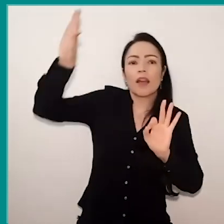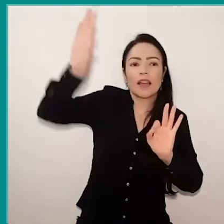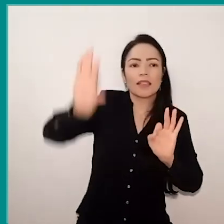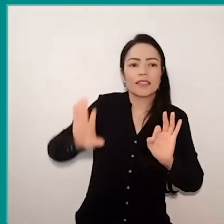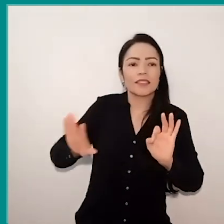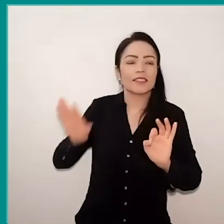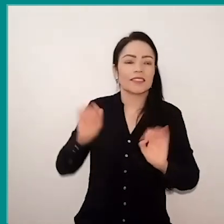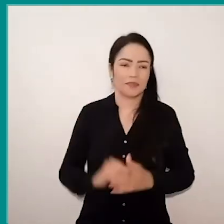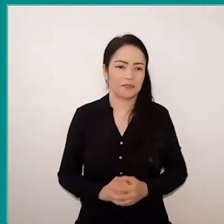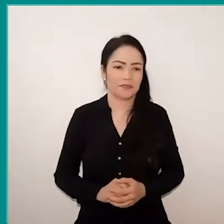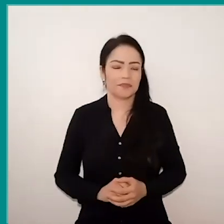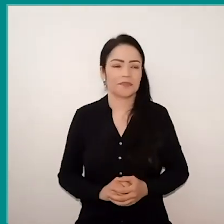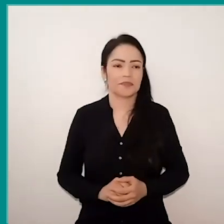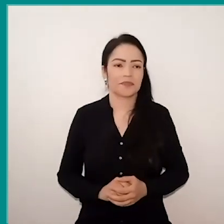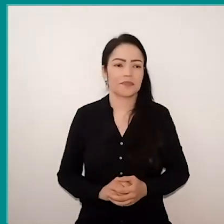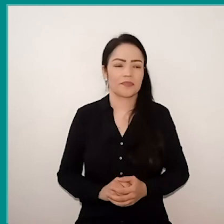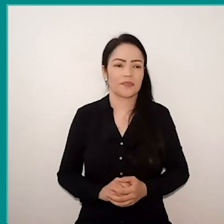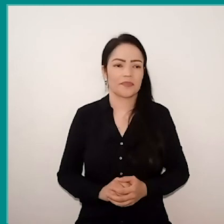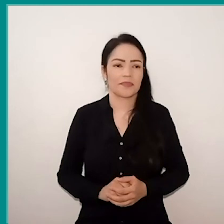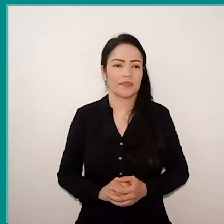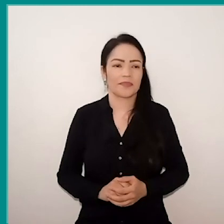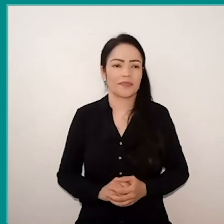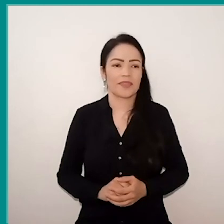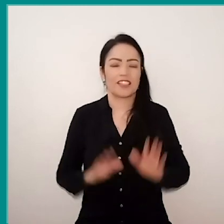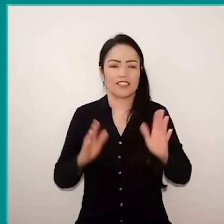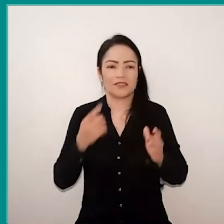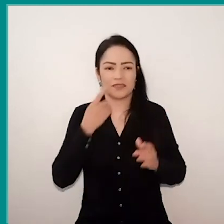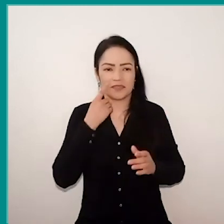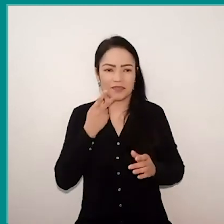and I'm going to write these paintings, but that correspond